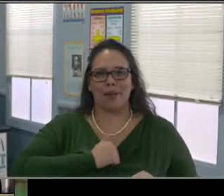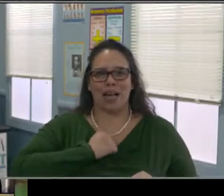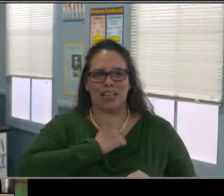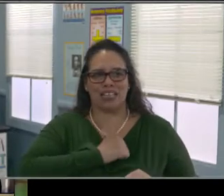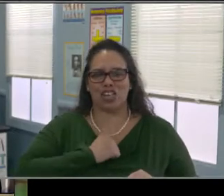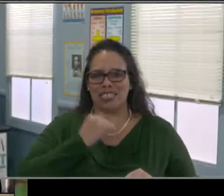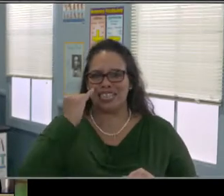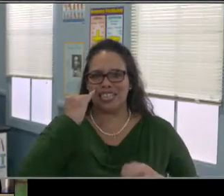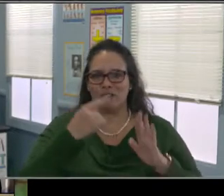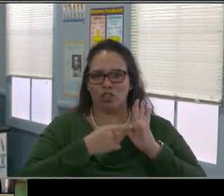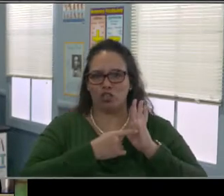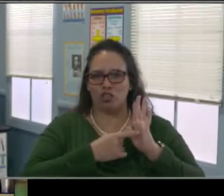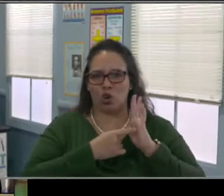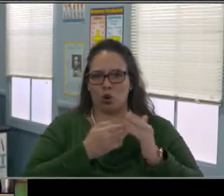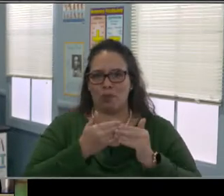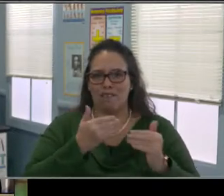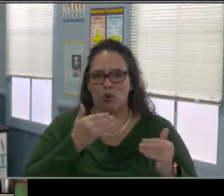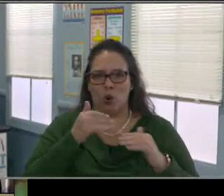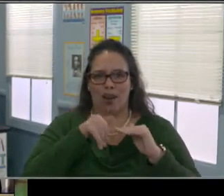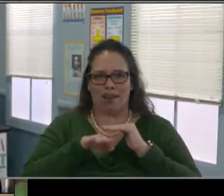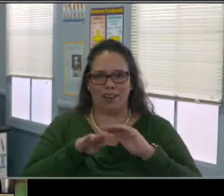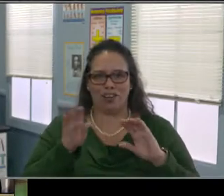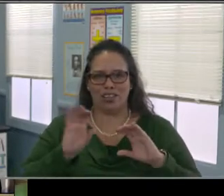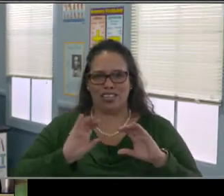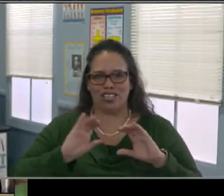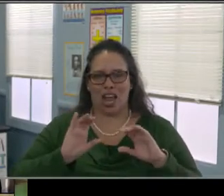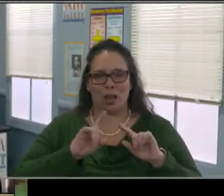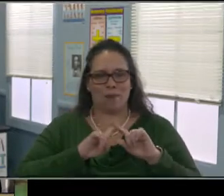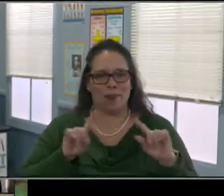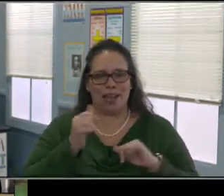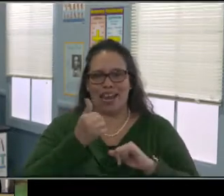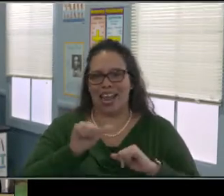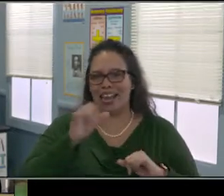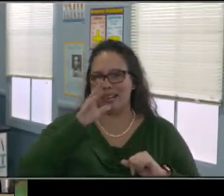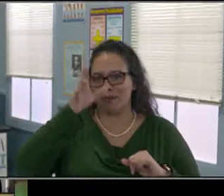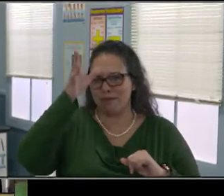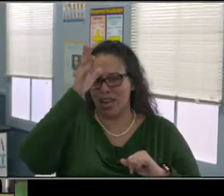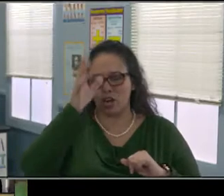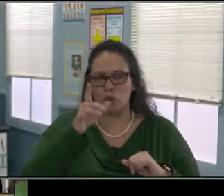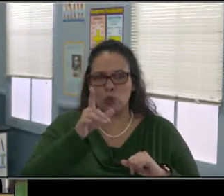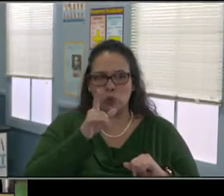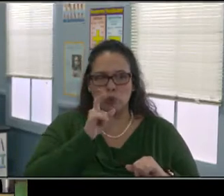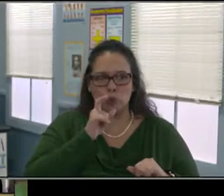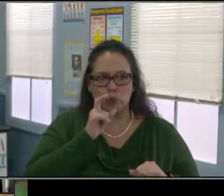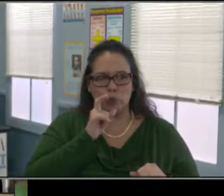But anyways this form is available and anybody who would like this